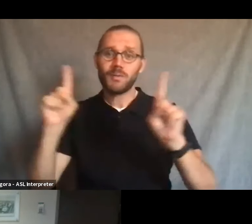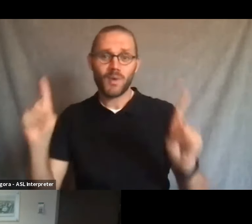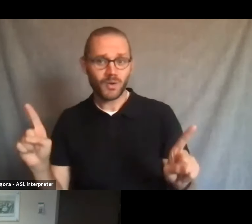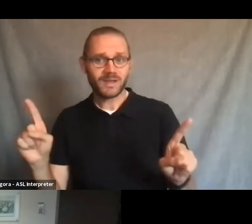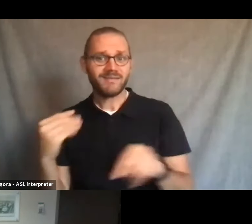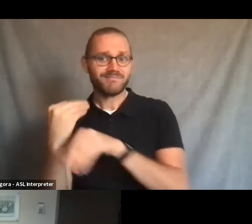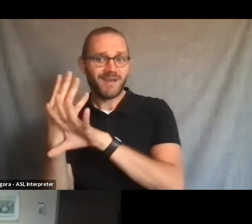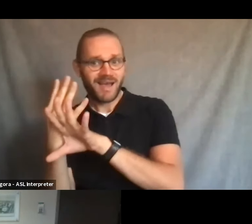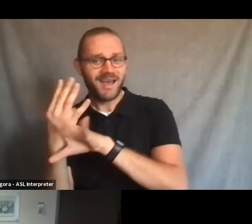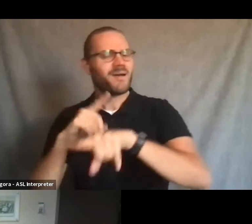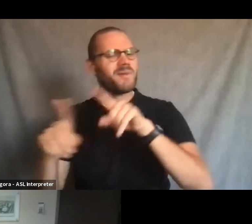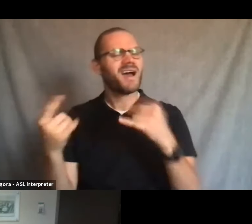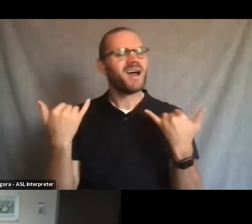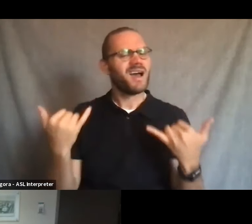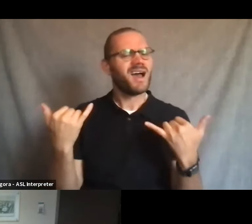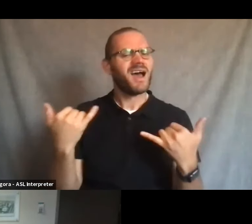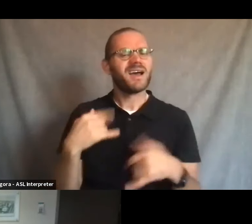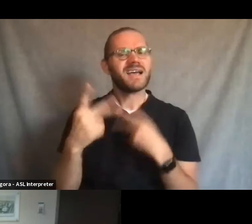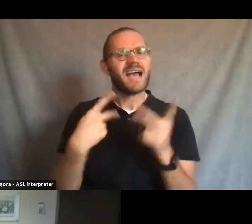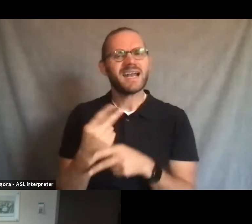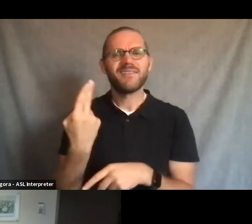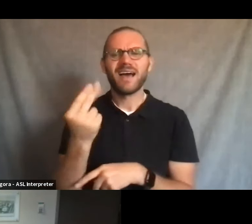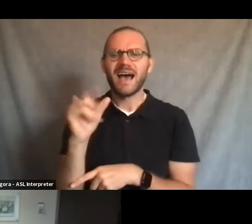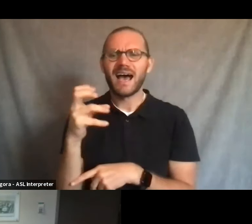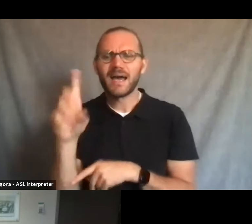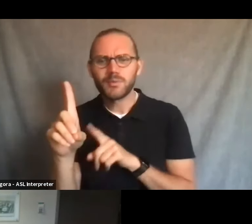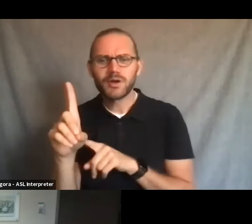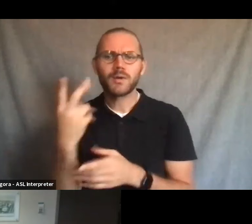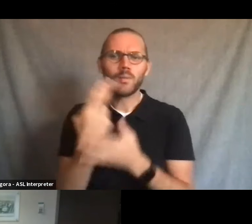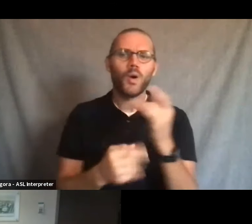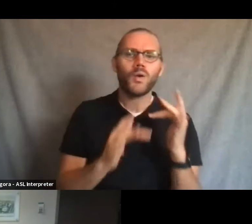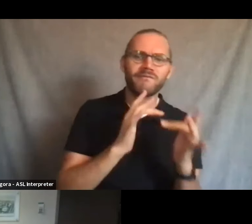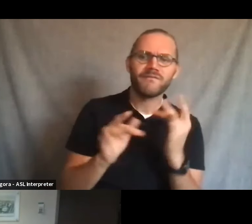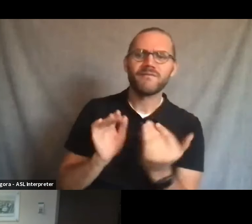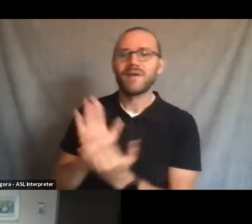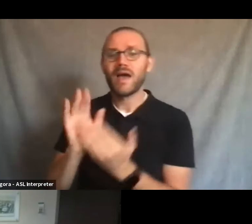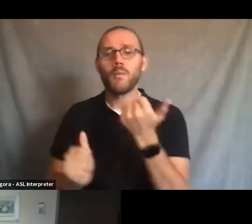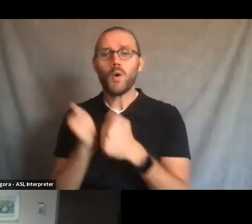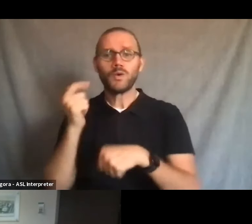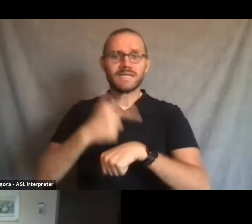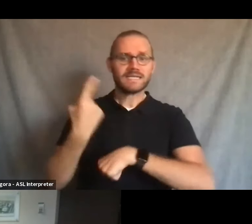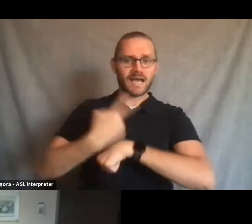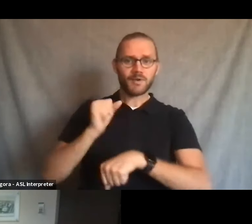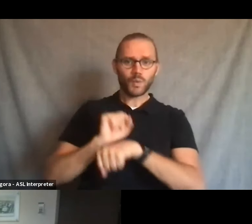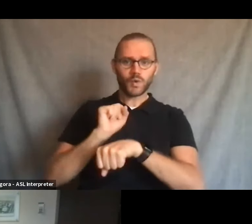at least in a hybrid form if not more. I've been working in the office most days now and my office staff is back here as well.